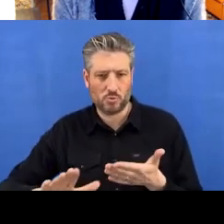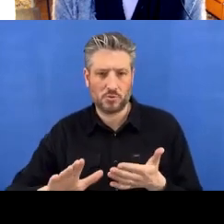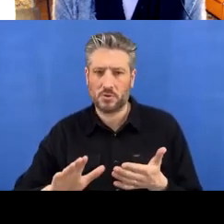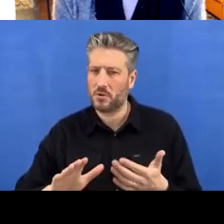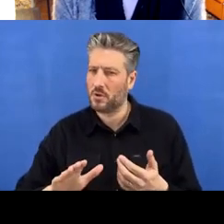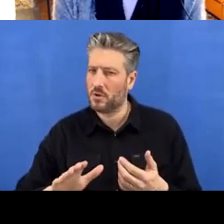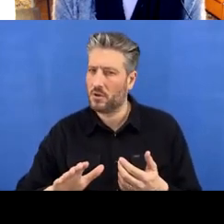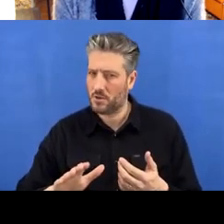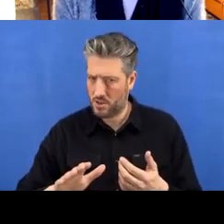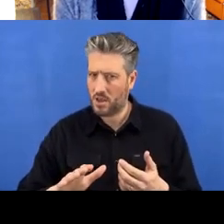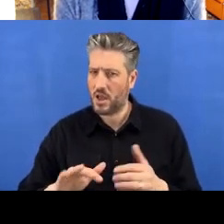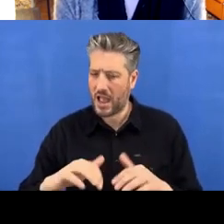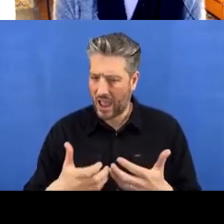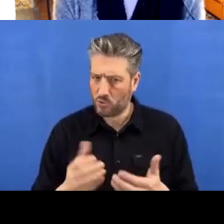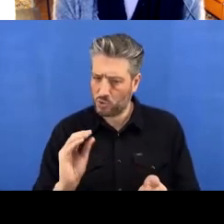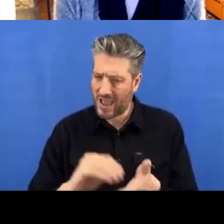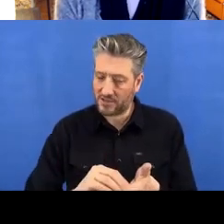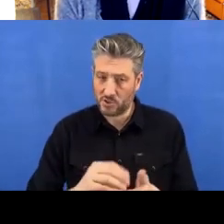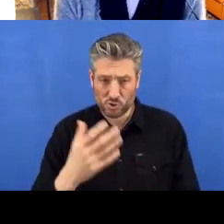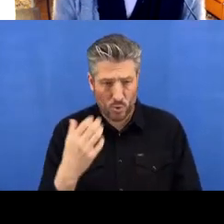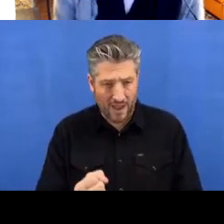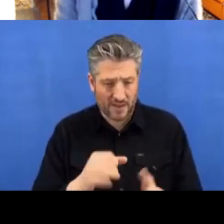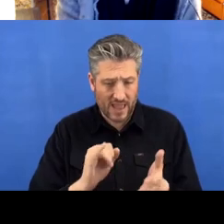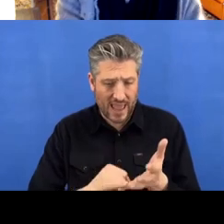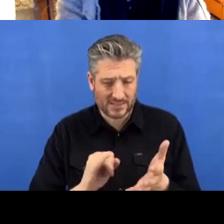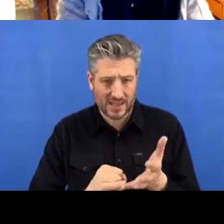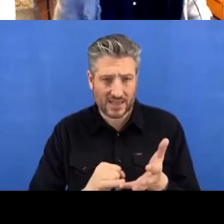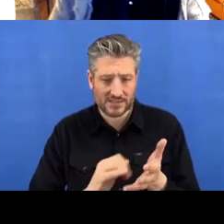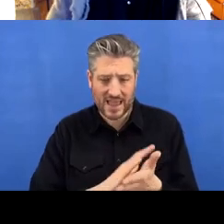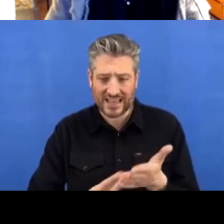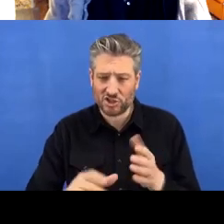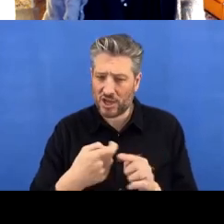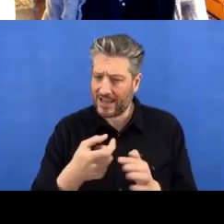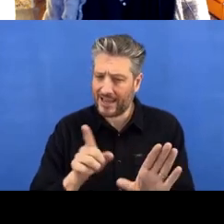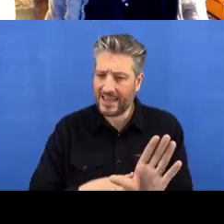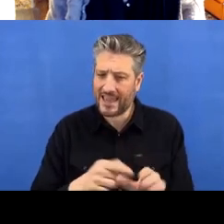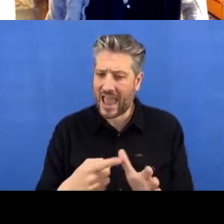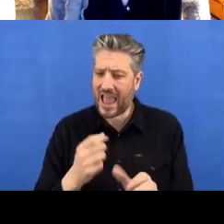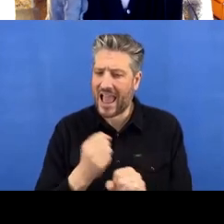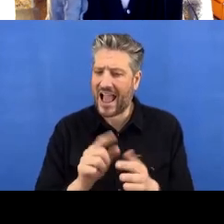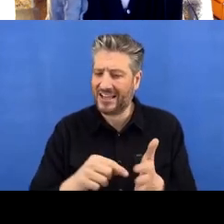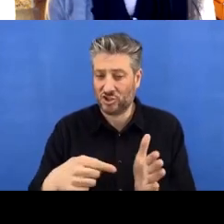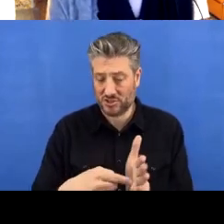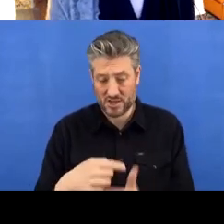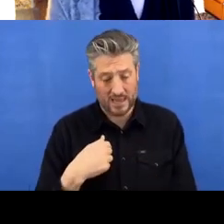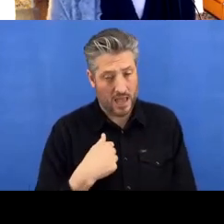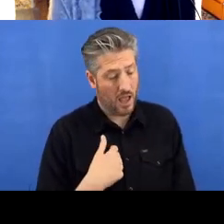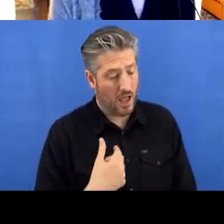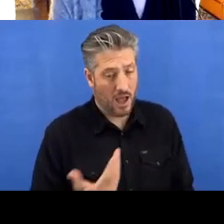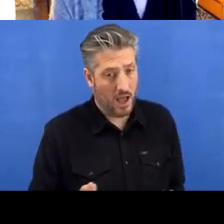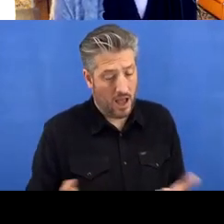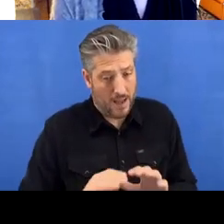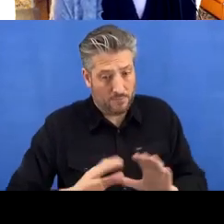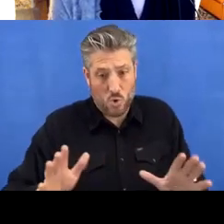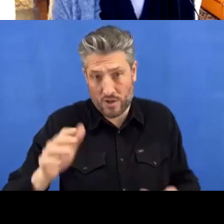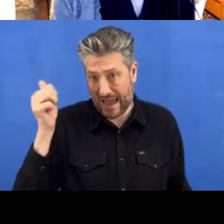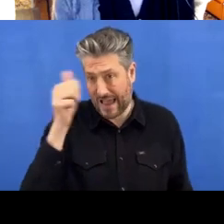agent, is that correct please?” I think this is where I’m not enough of an expert to say for sure. So yeah hopefully nobody